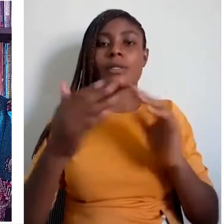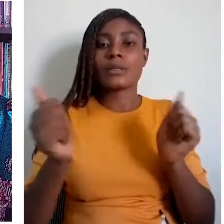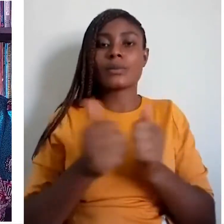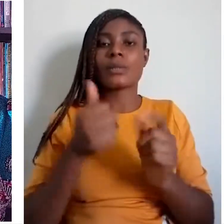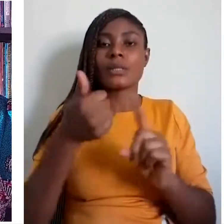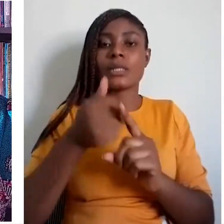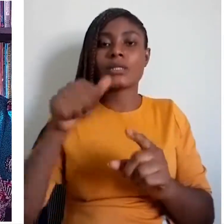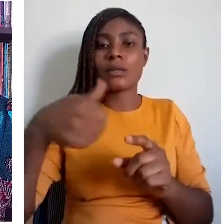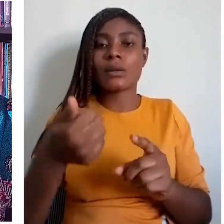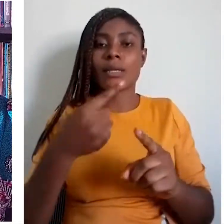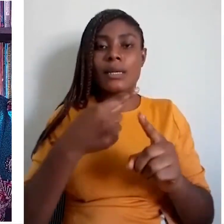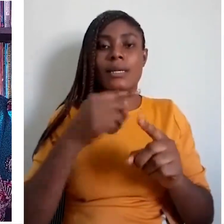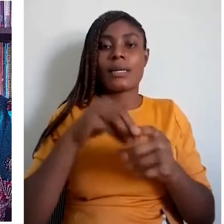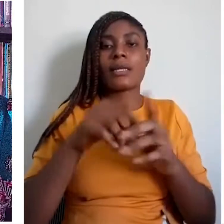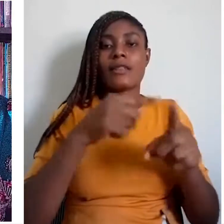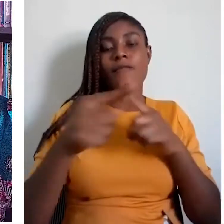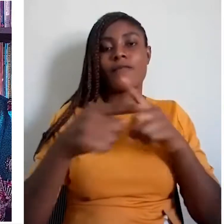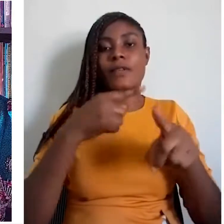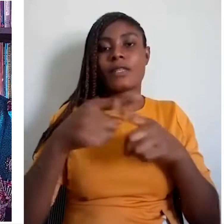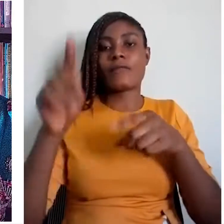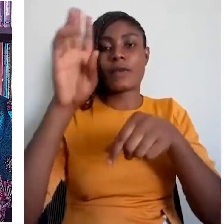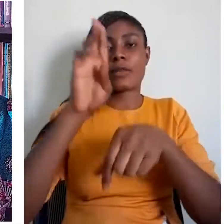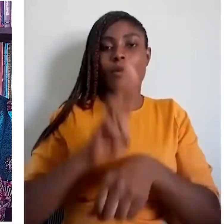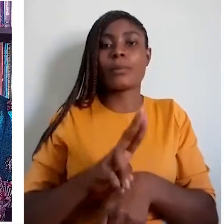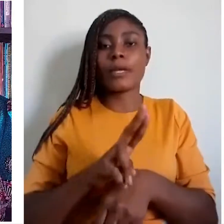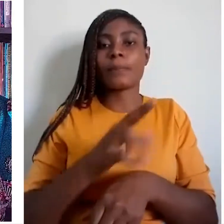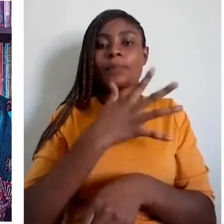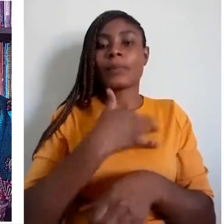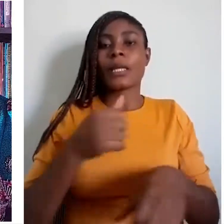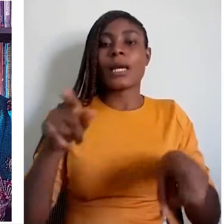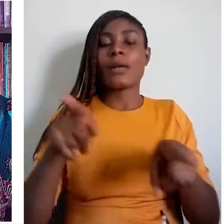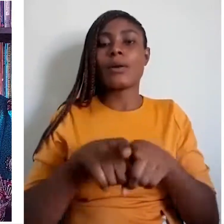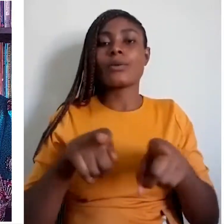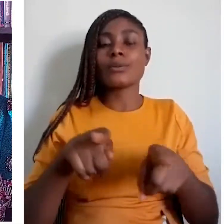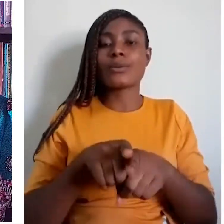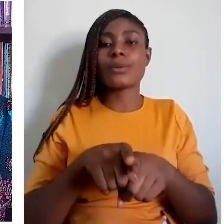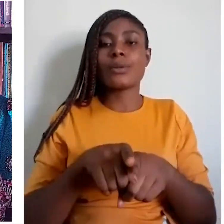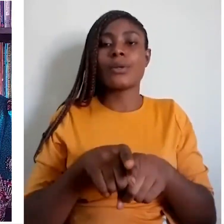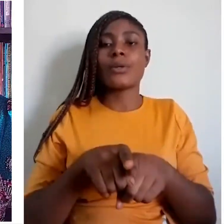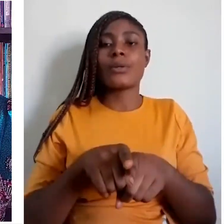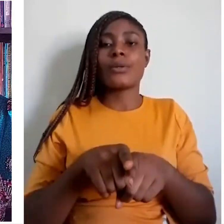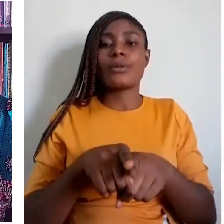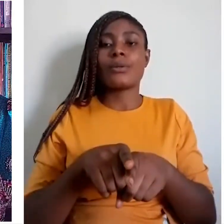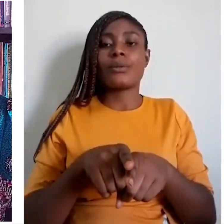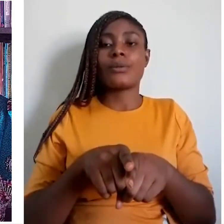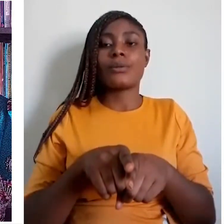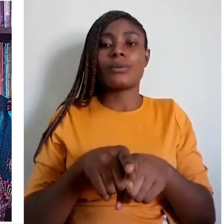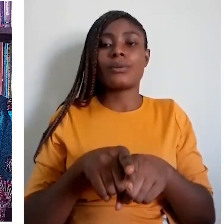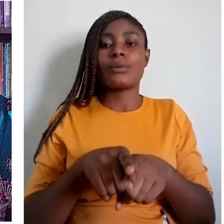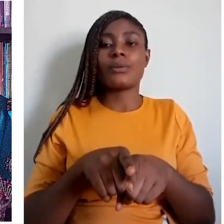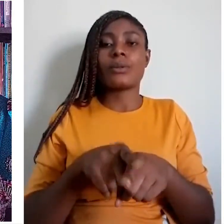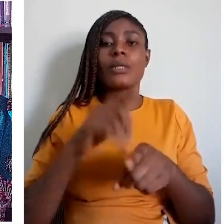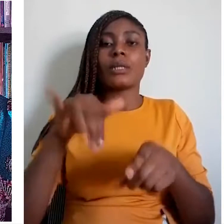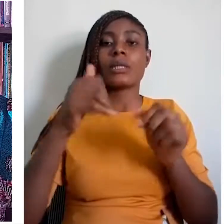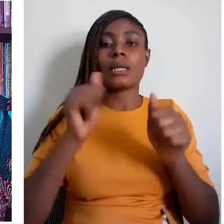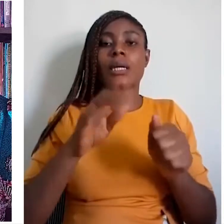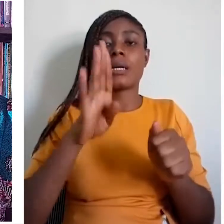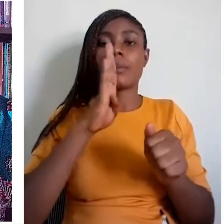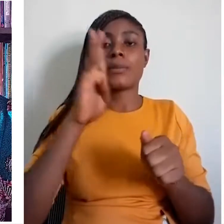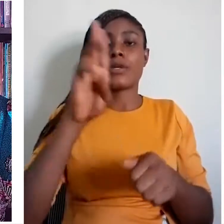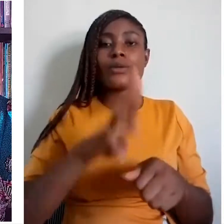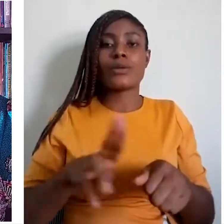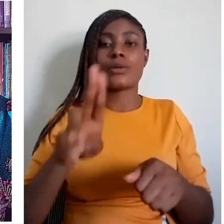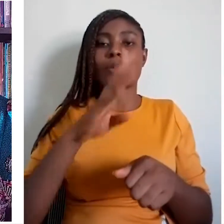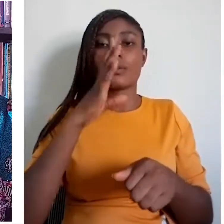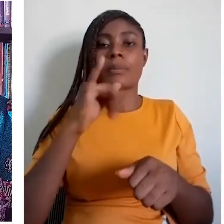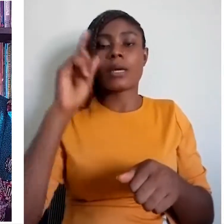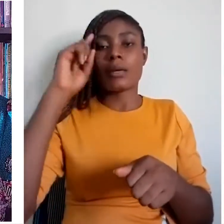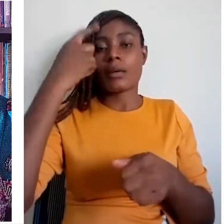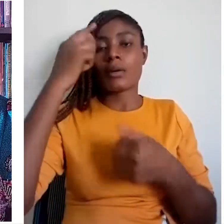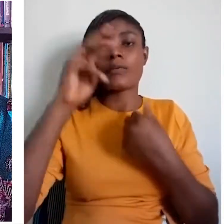Sometimes, they are used by the governments in official business.